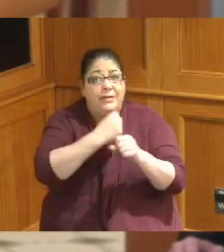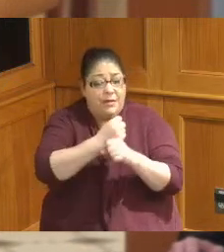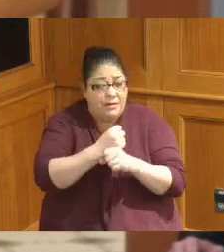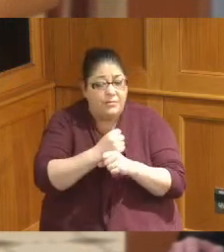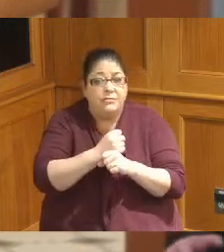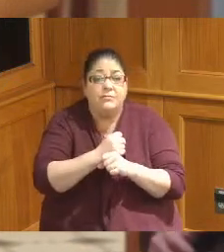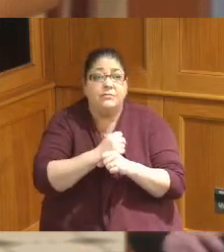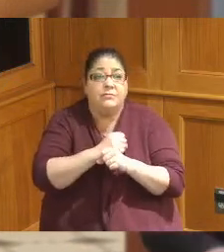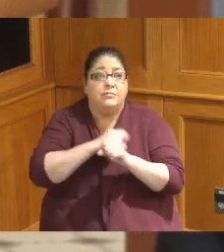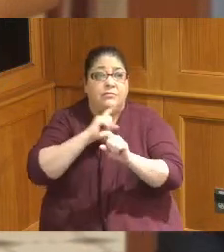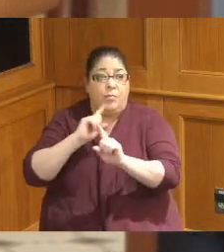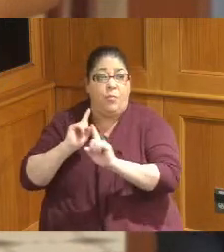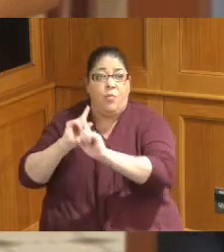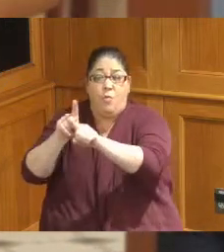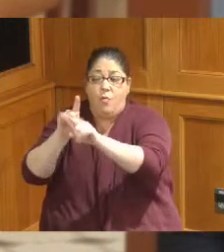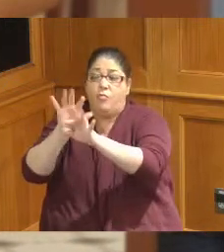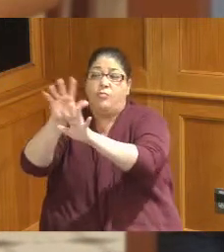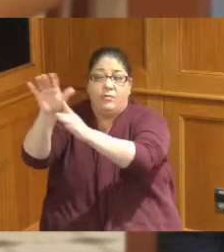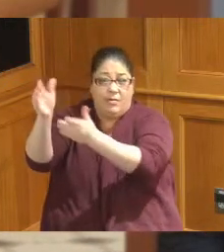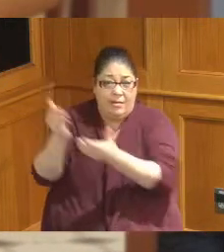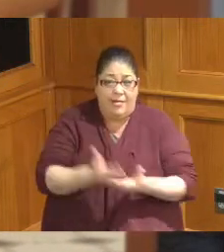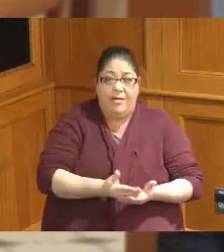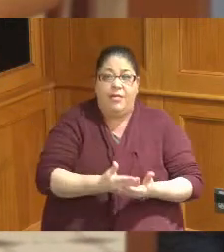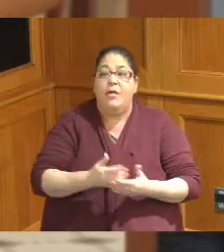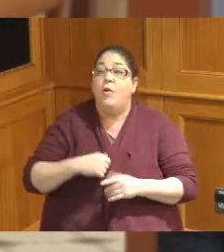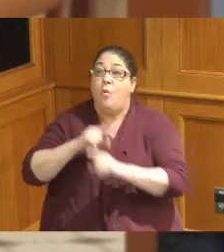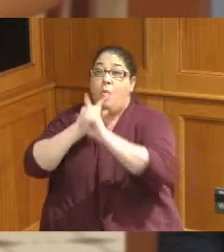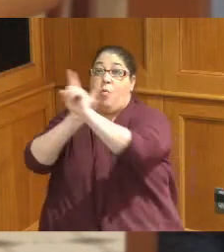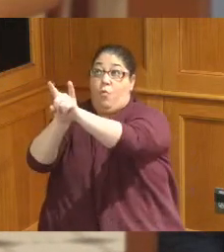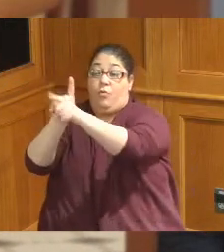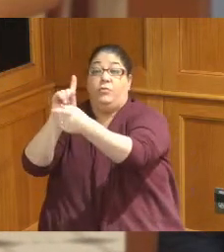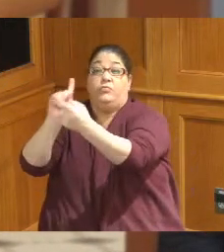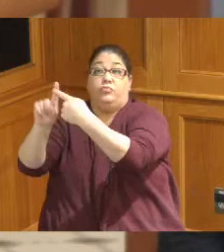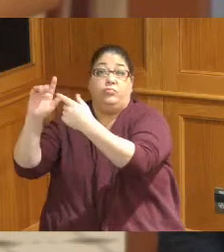these Transformers I think from the time we ordered them to the time we've received